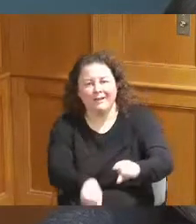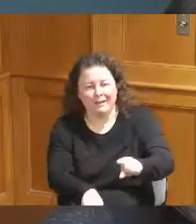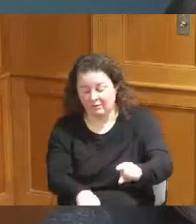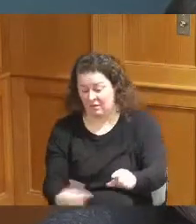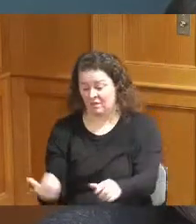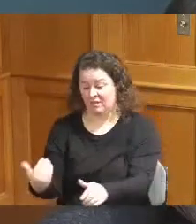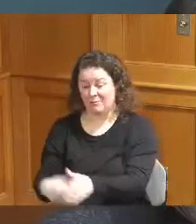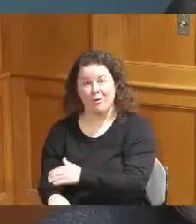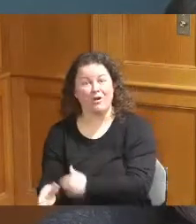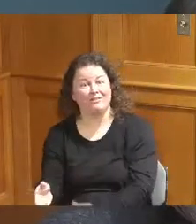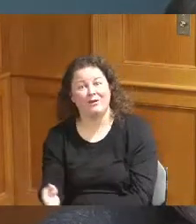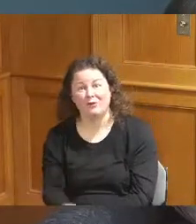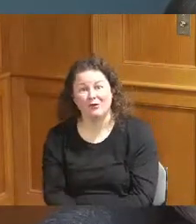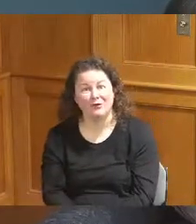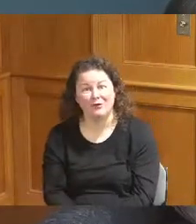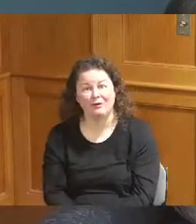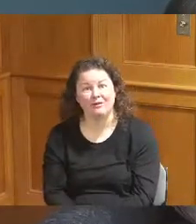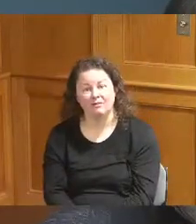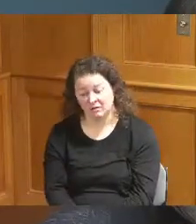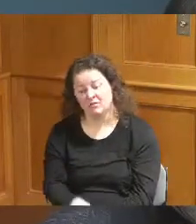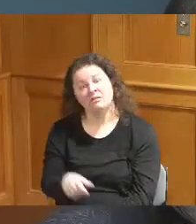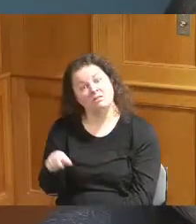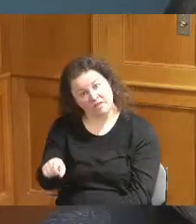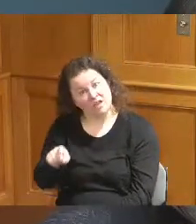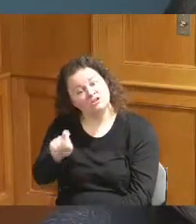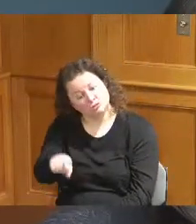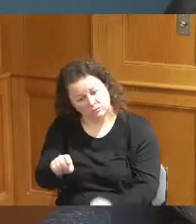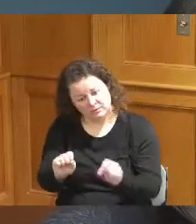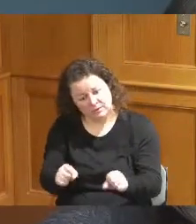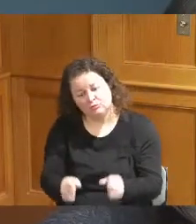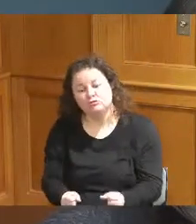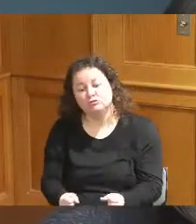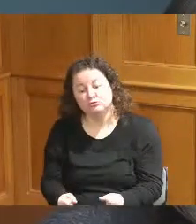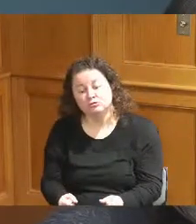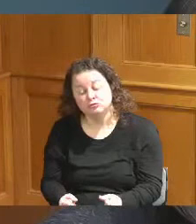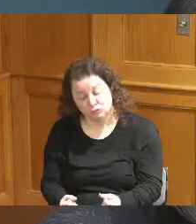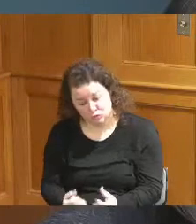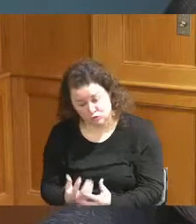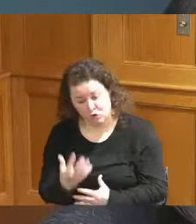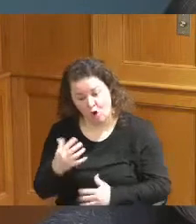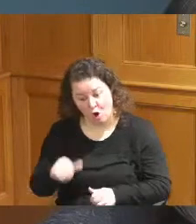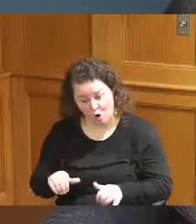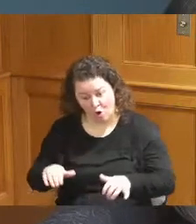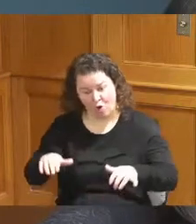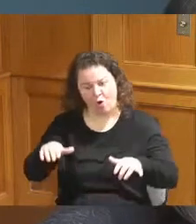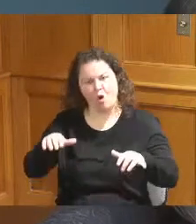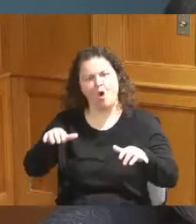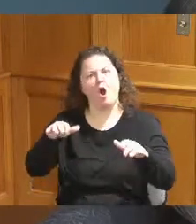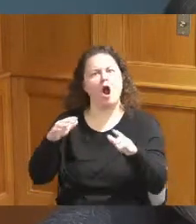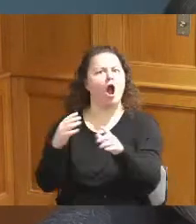that they can grow and reach their potential they didn't ask to be born where they're born